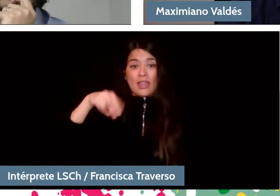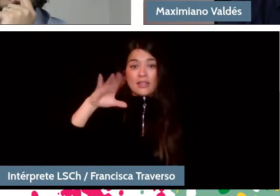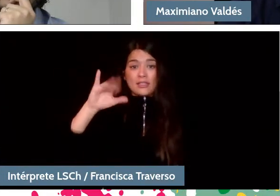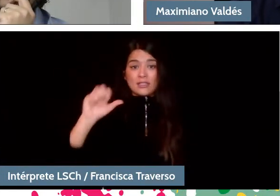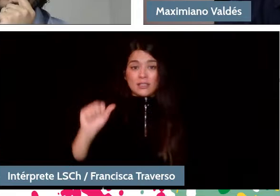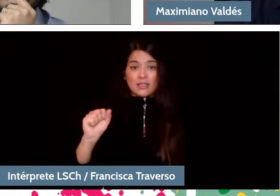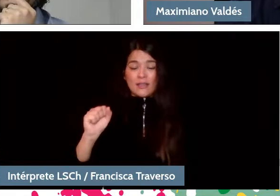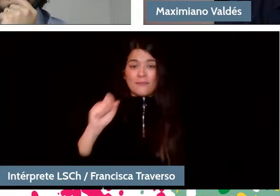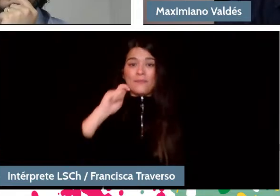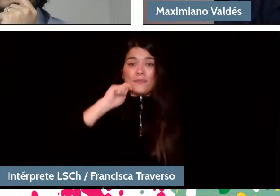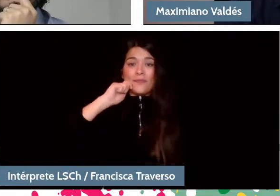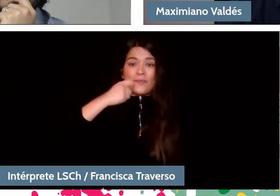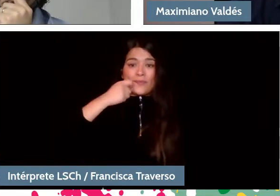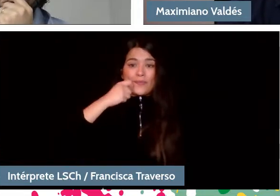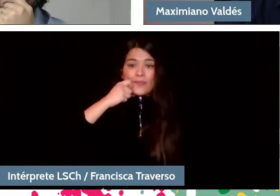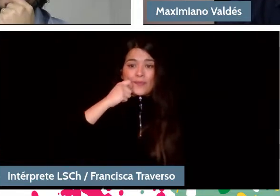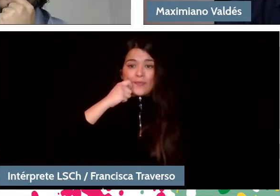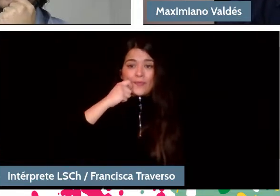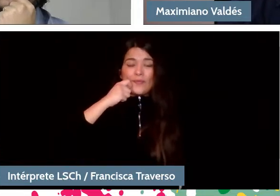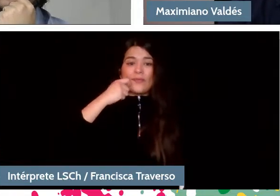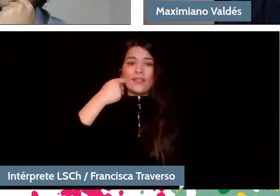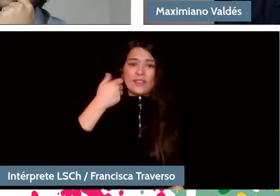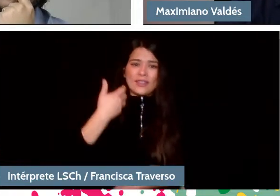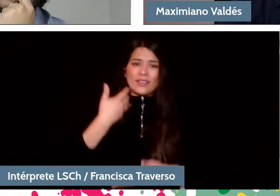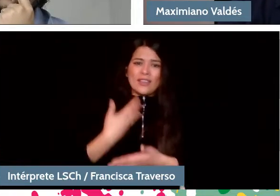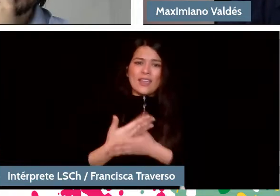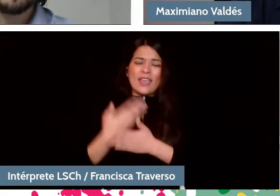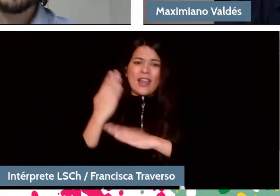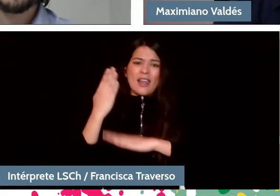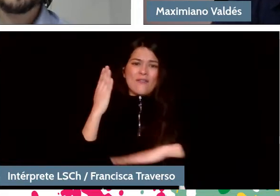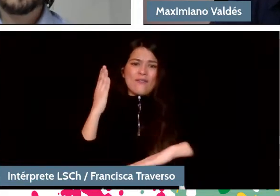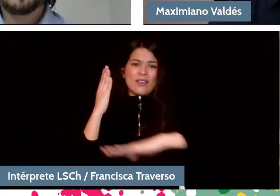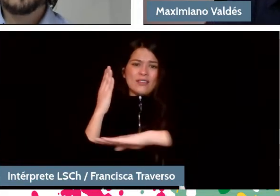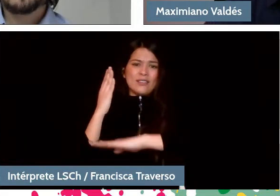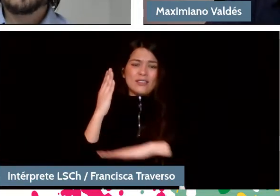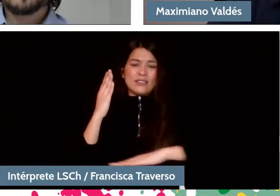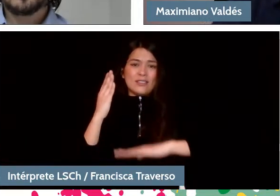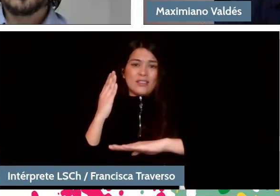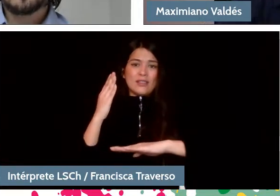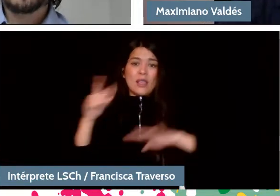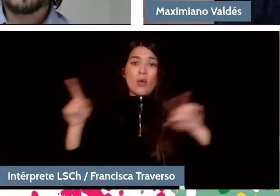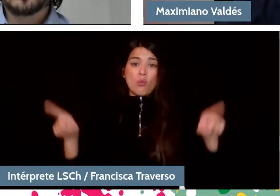that is the basis of much of that type of music. As the music progresses through the centuries,